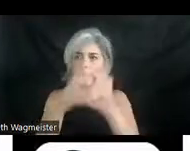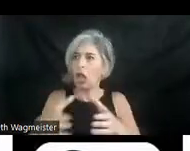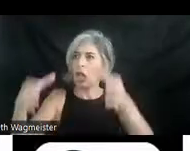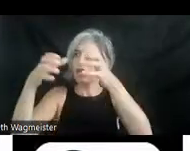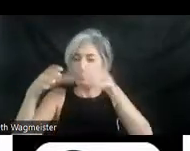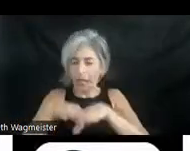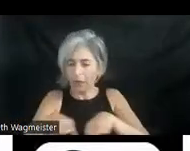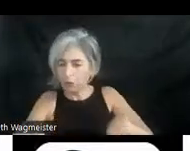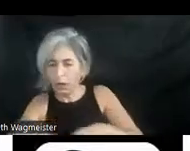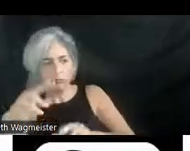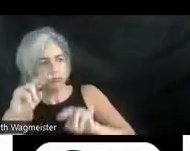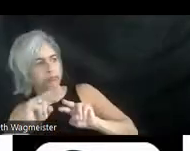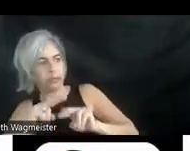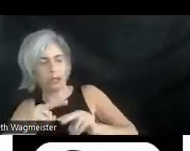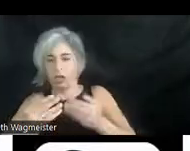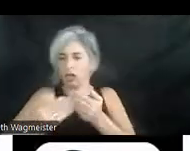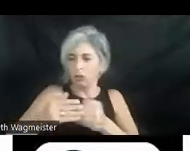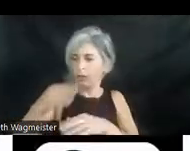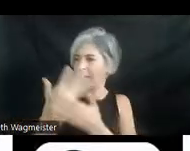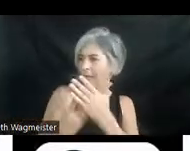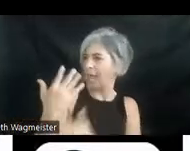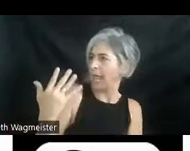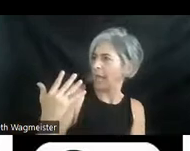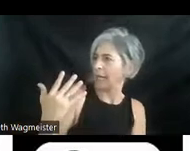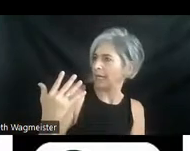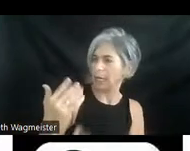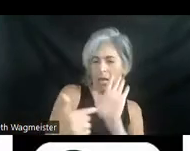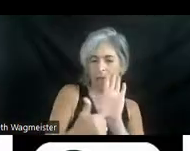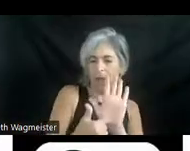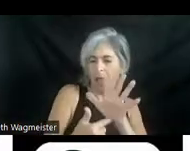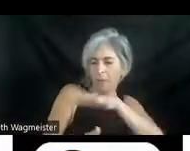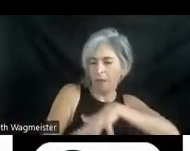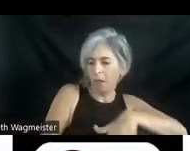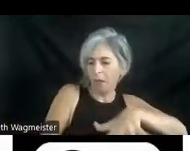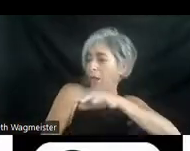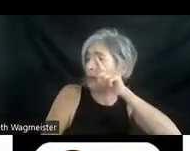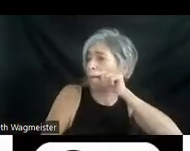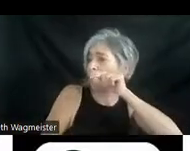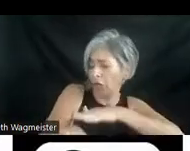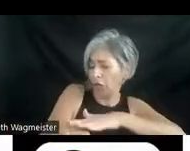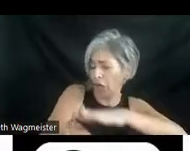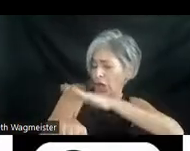near Mohammed's hand. His palm hovers above the baby bird. He lays his hand lightly over